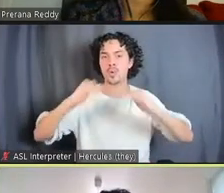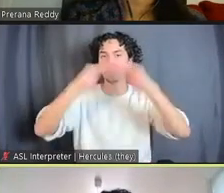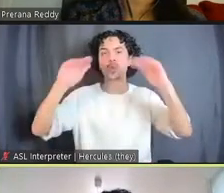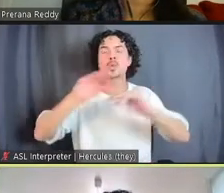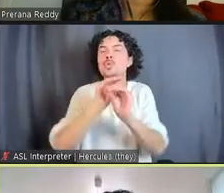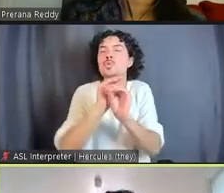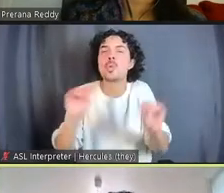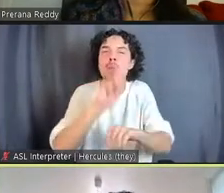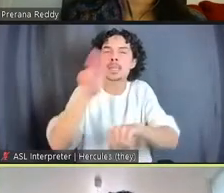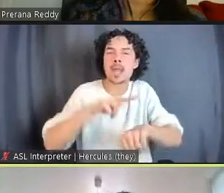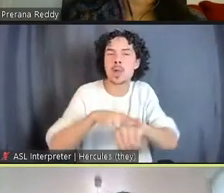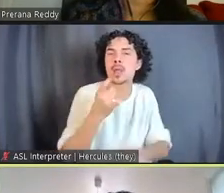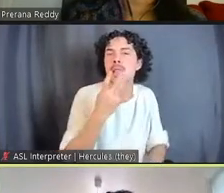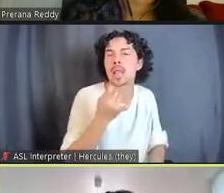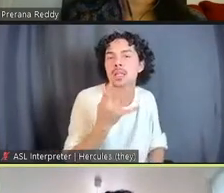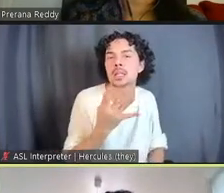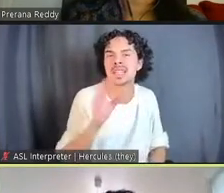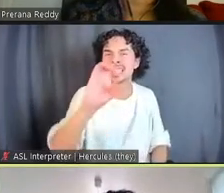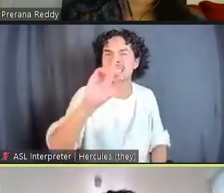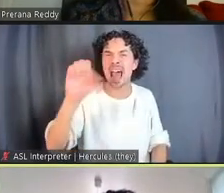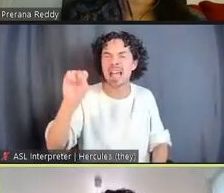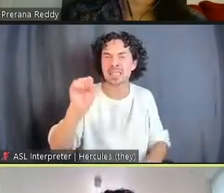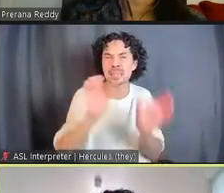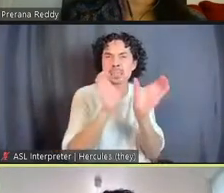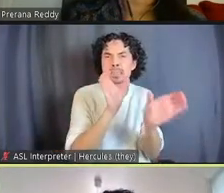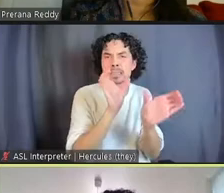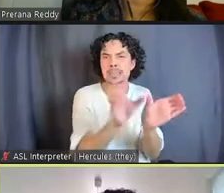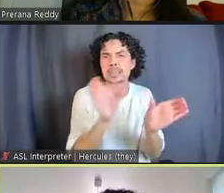in, you have cells packed in. This is called a direct supervision model.